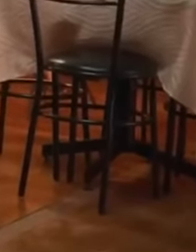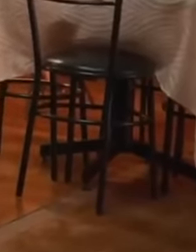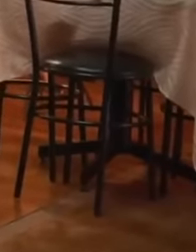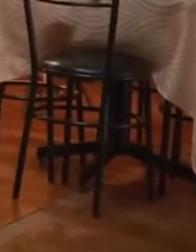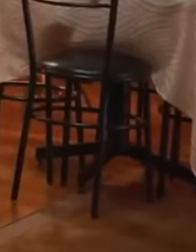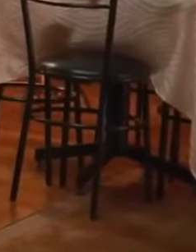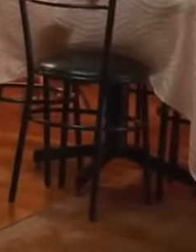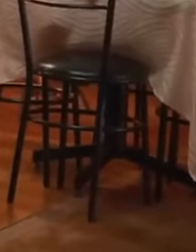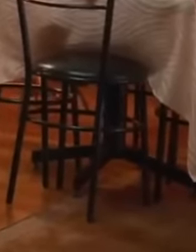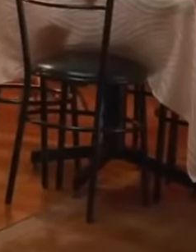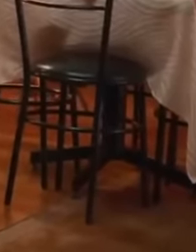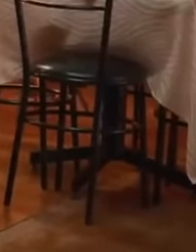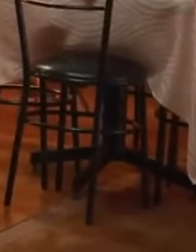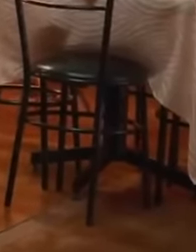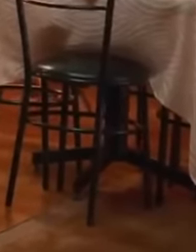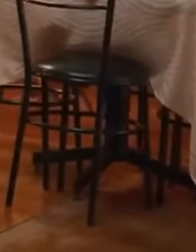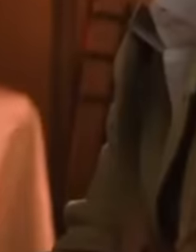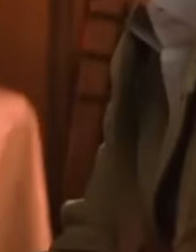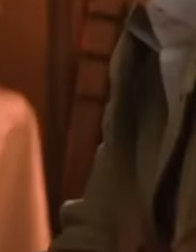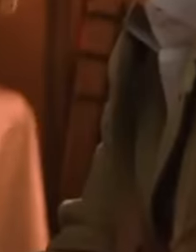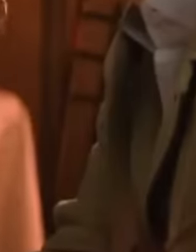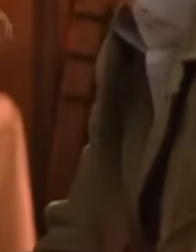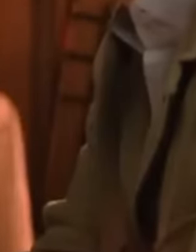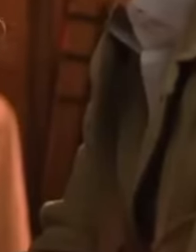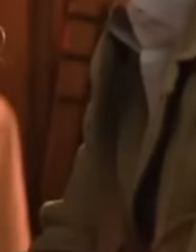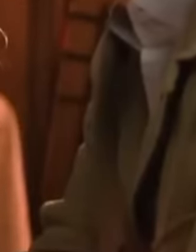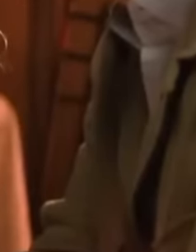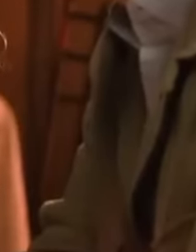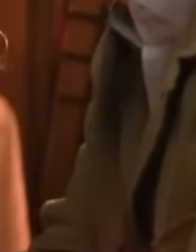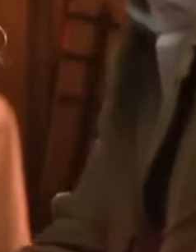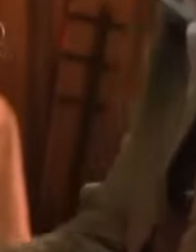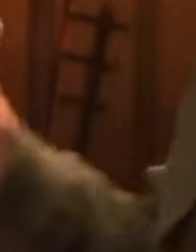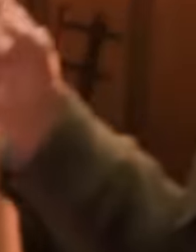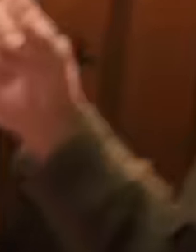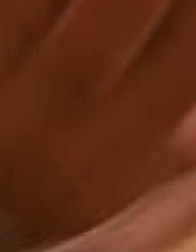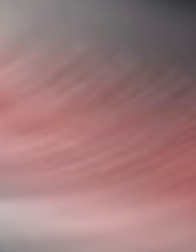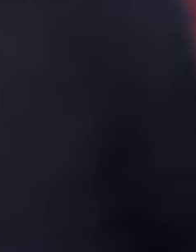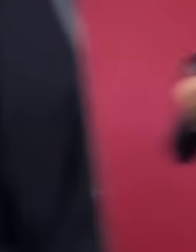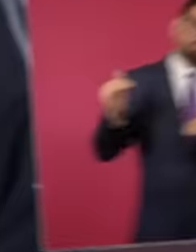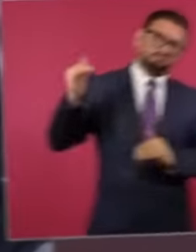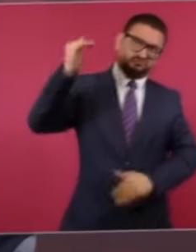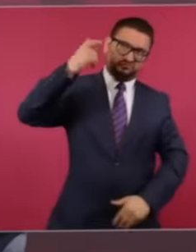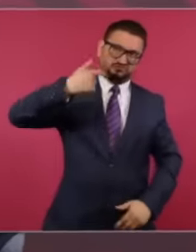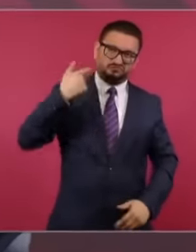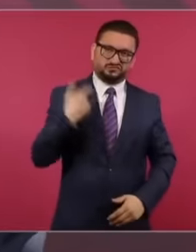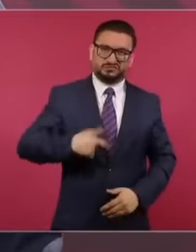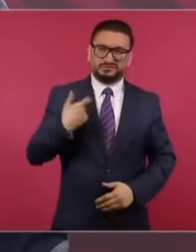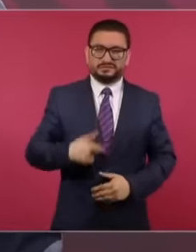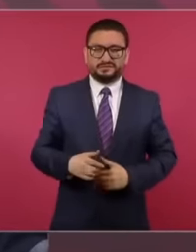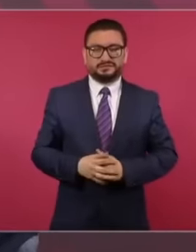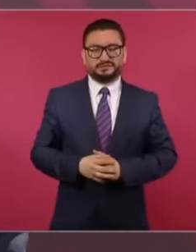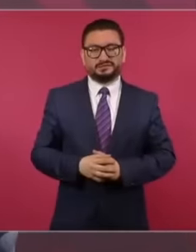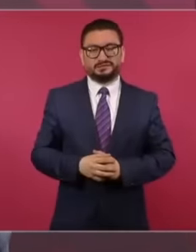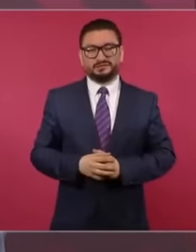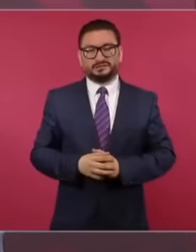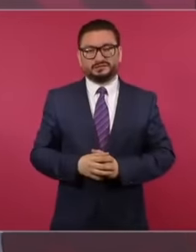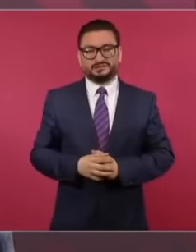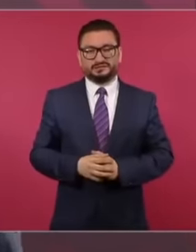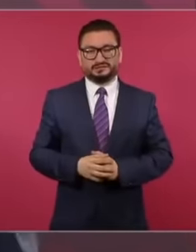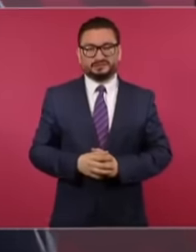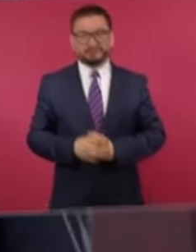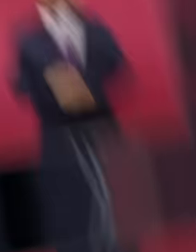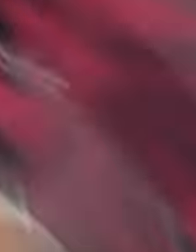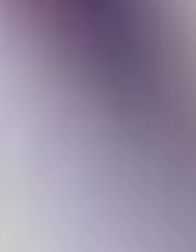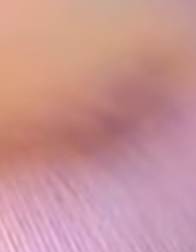Latinus are falling apart. Let's see how they display the Latinus company and its